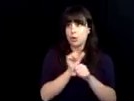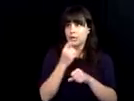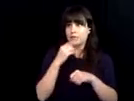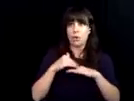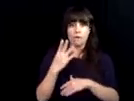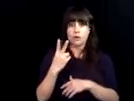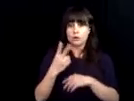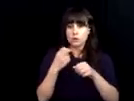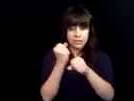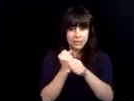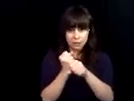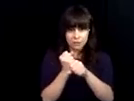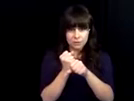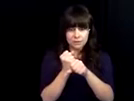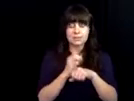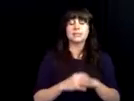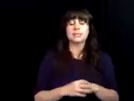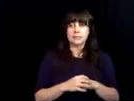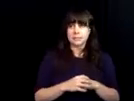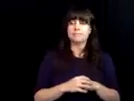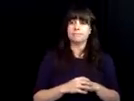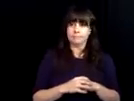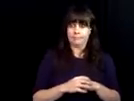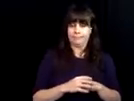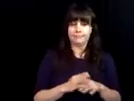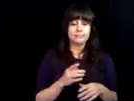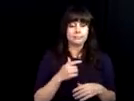became acquainted with the organization after I had been out of